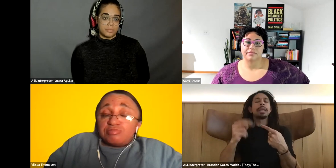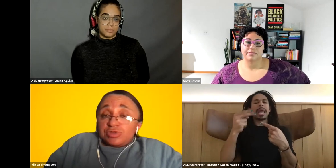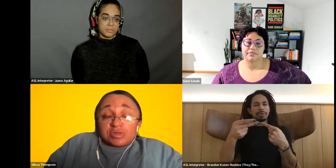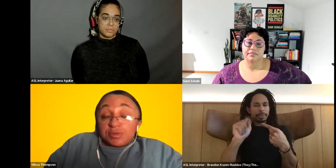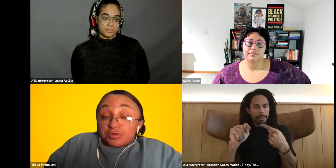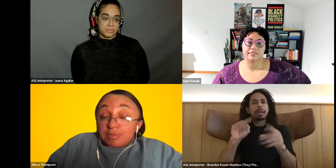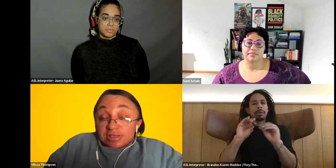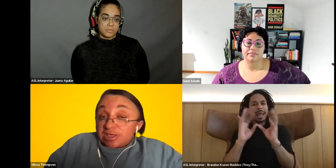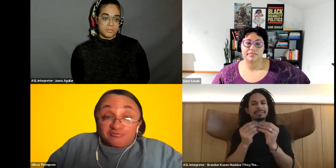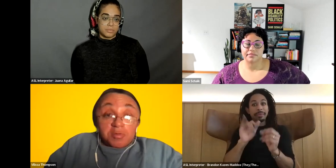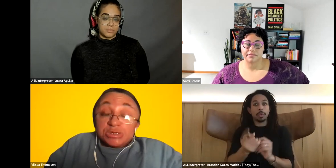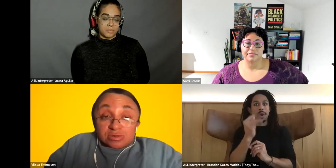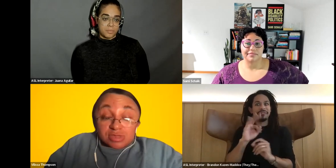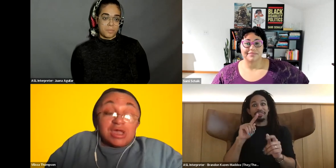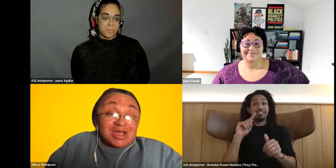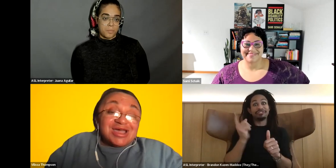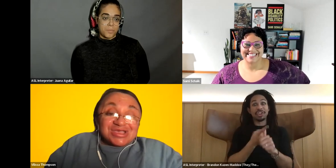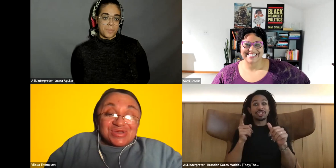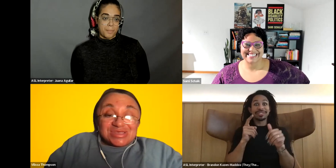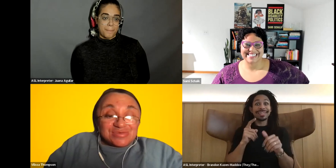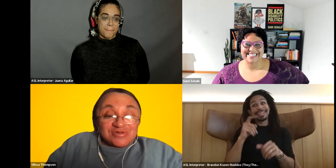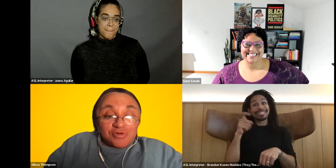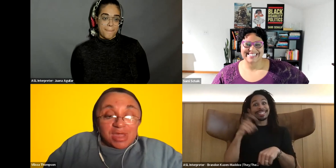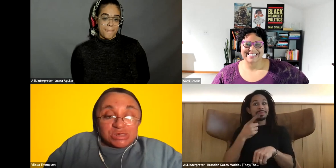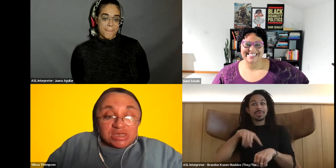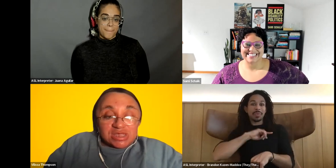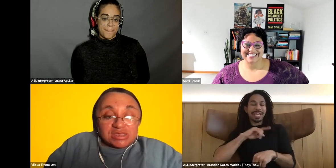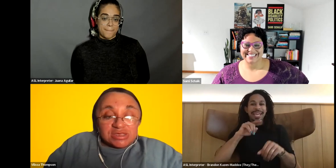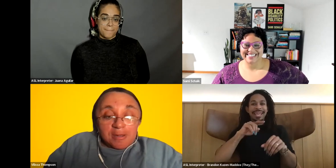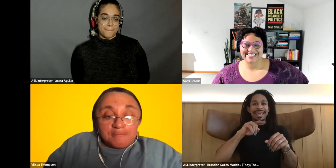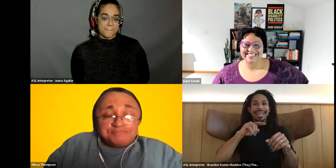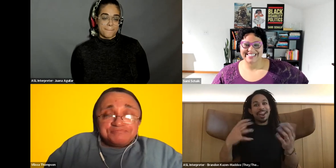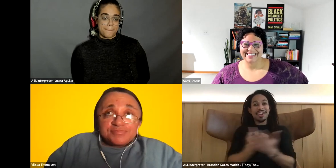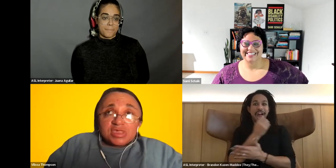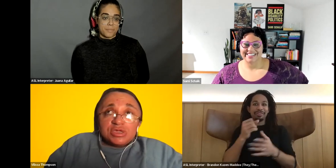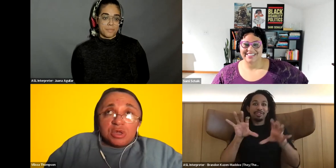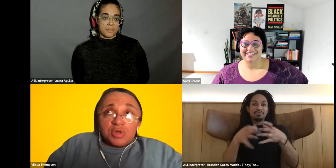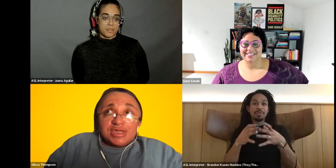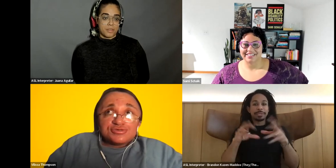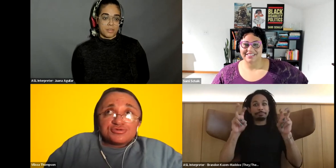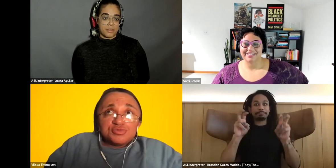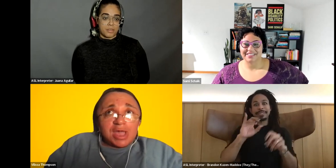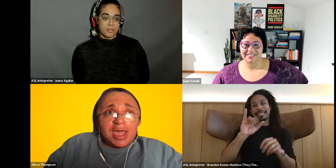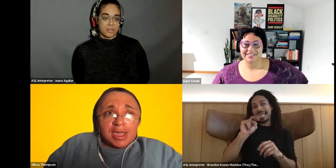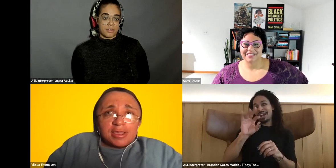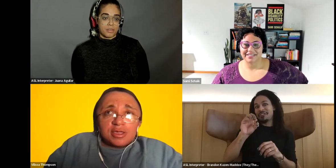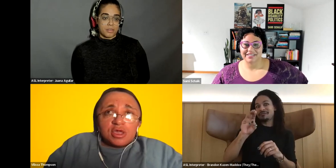Vilissa Thompson: you know, in the words of Beyonce, "In Formation", you know, getting them In Formation. They get it them, you know, into like, hey.